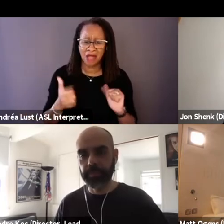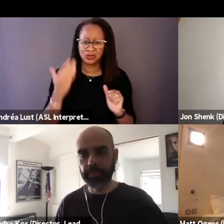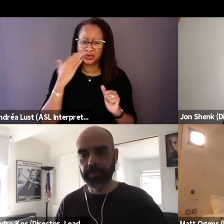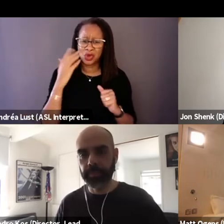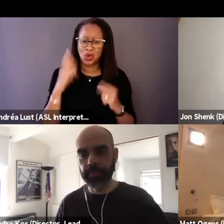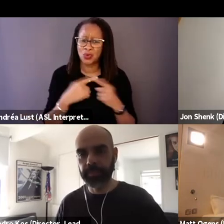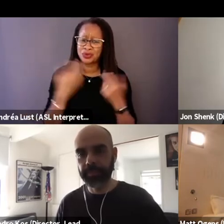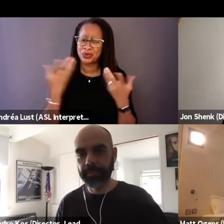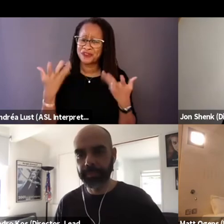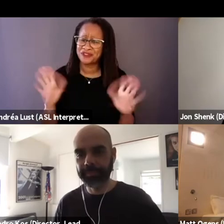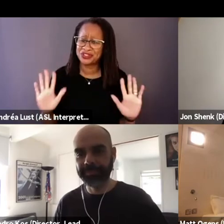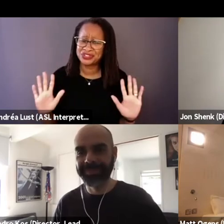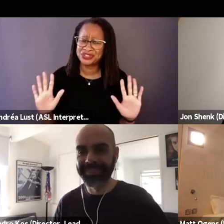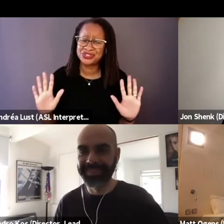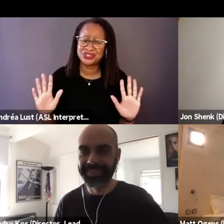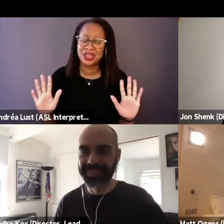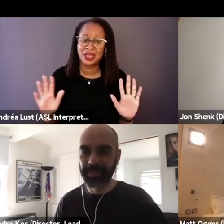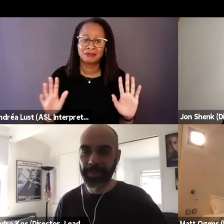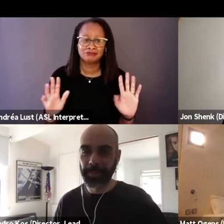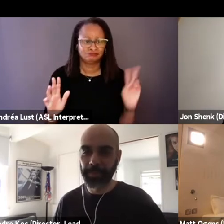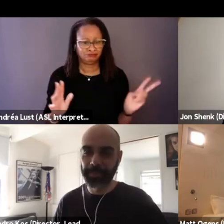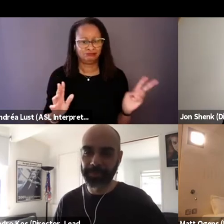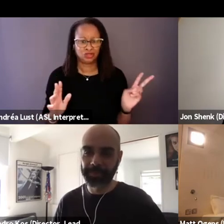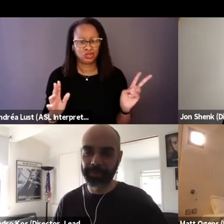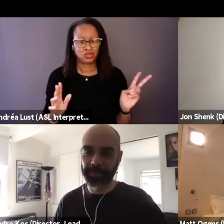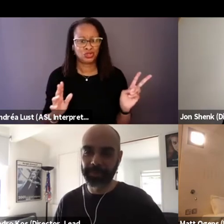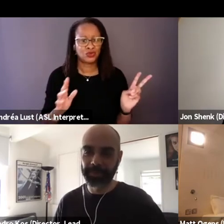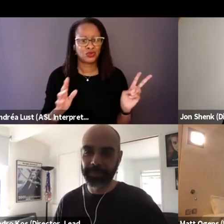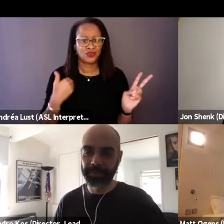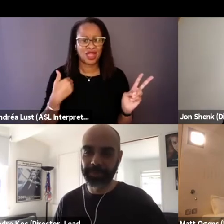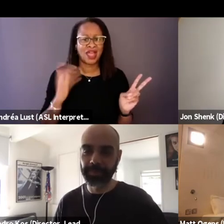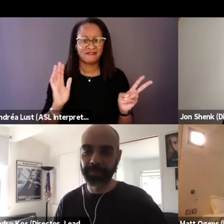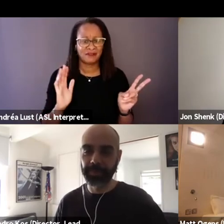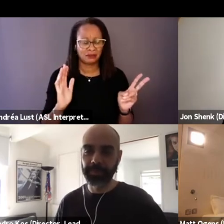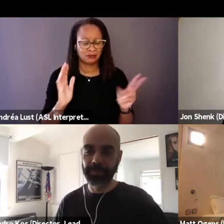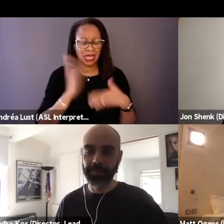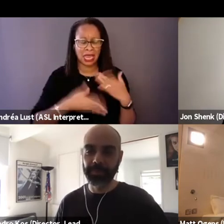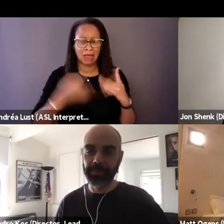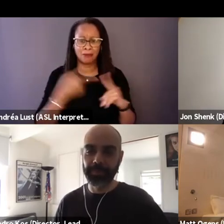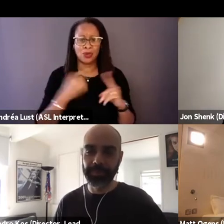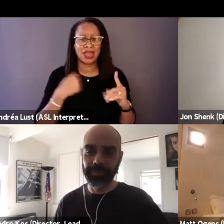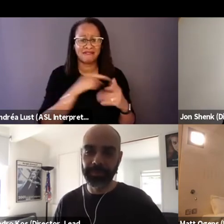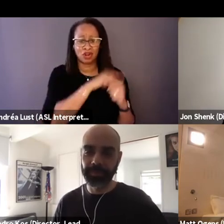with the other two films have an end point, they have an arc, but for your film,